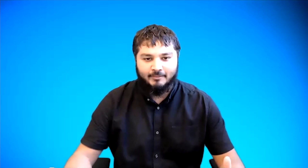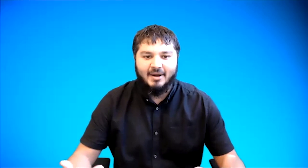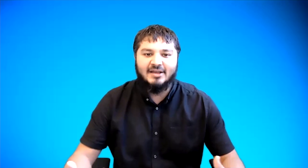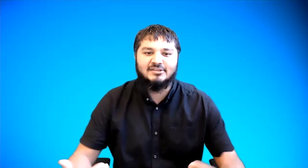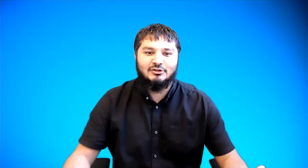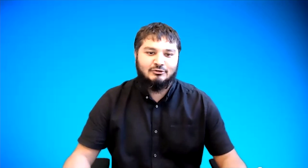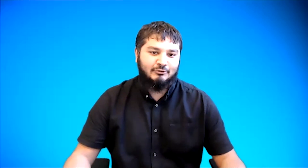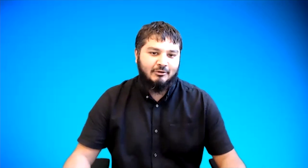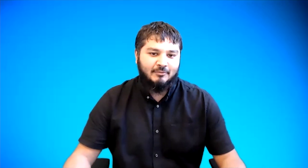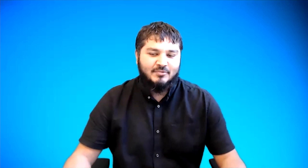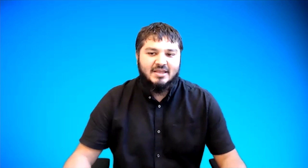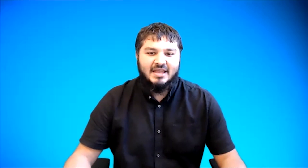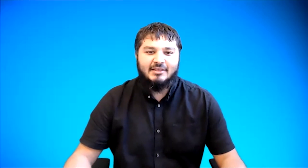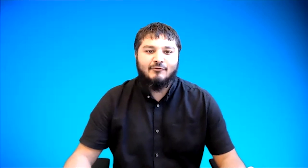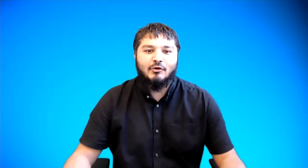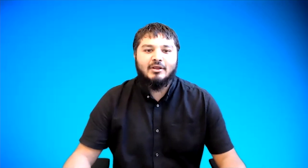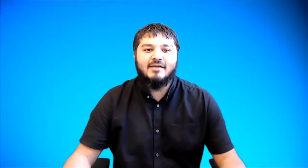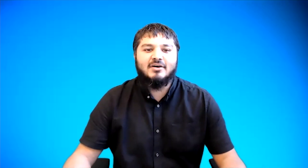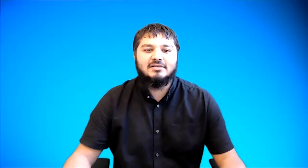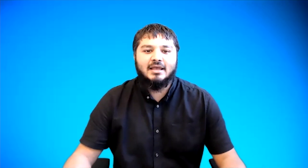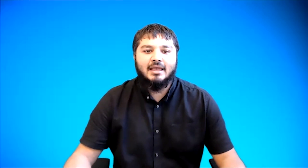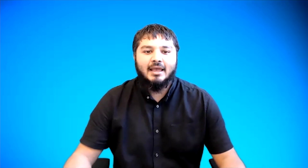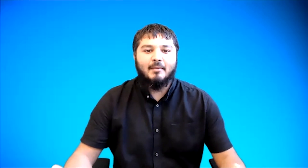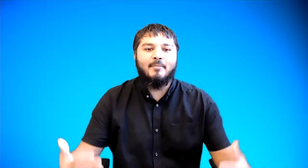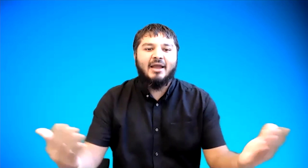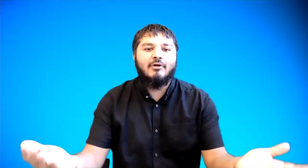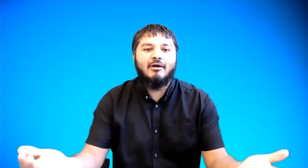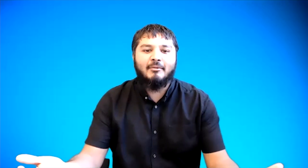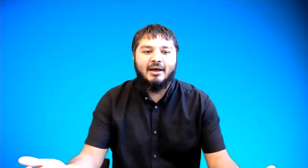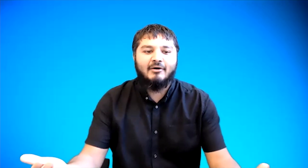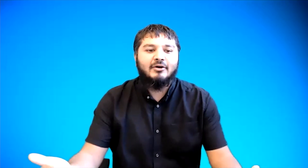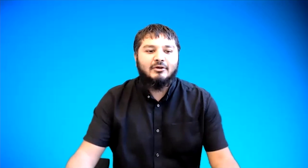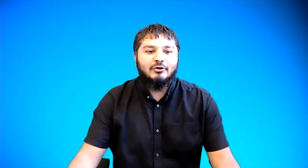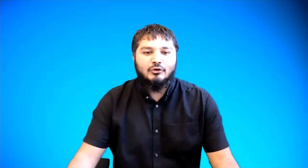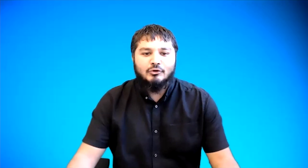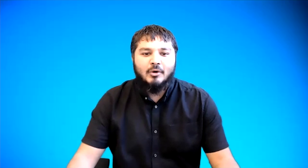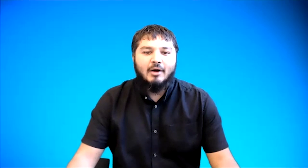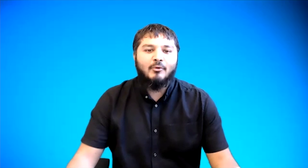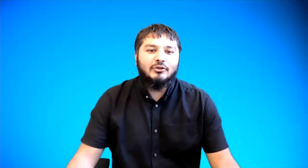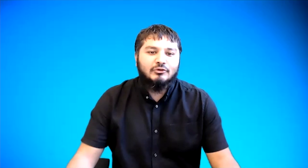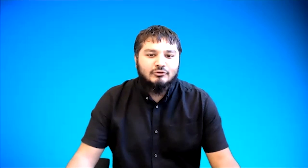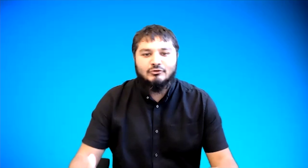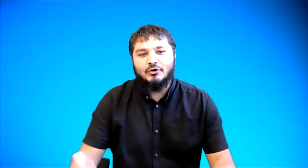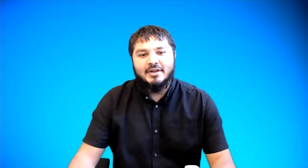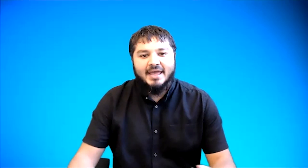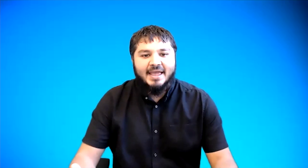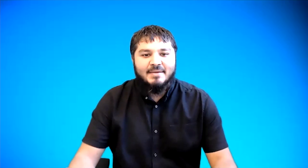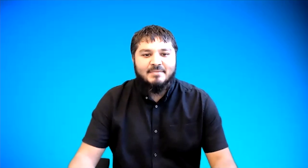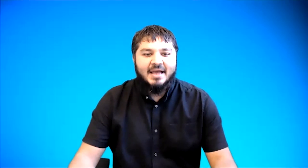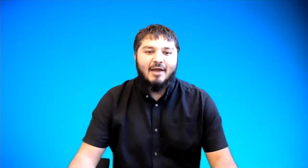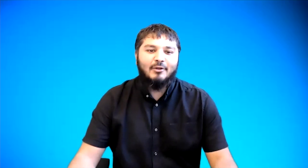my side to you is if you can give us a background about who you are what you do your name how long